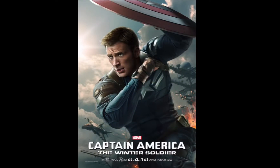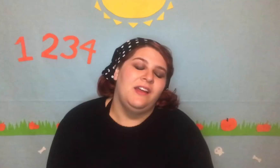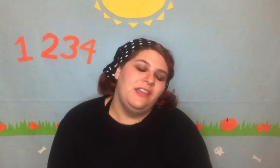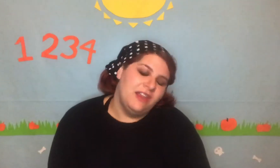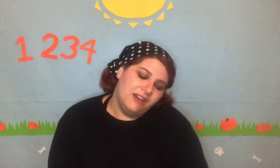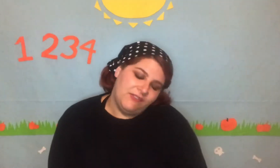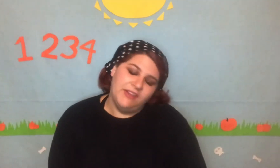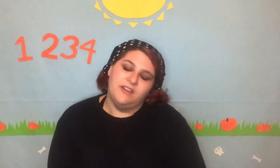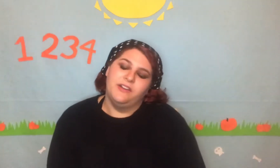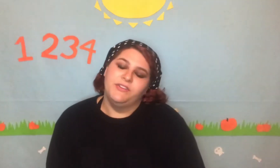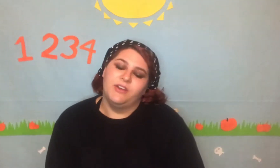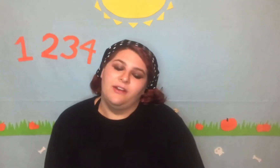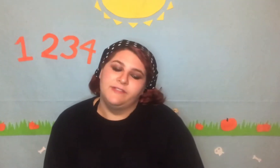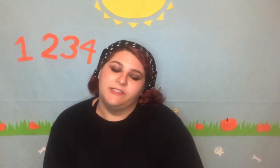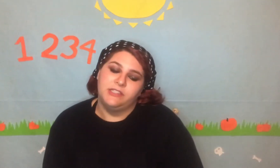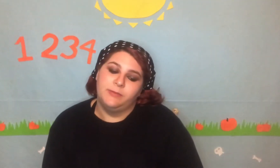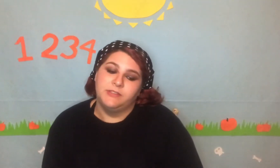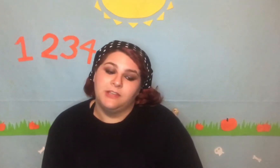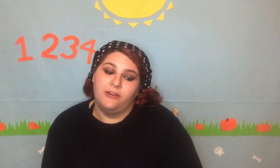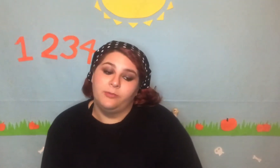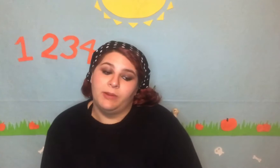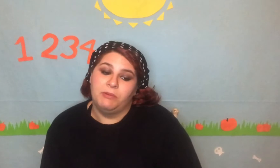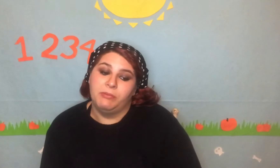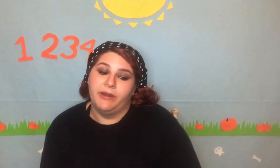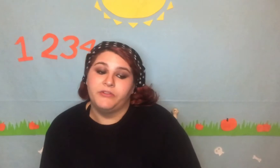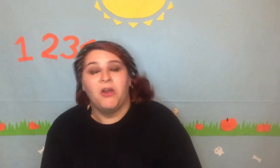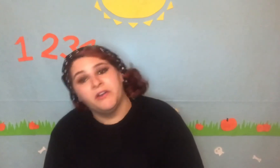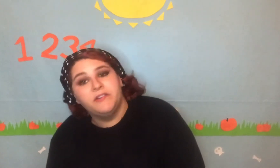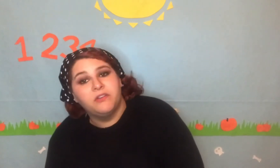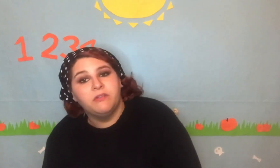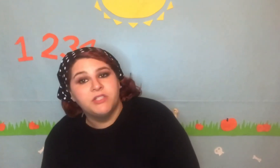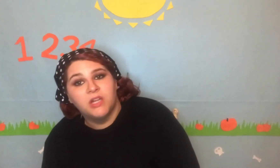Again I feel like all of the conflicts could have been solved by people like talking to each other.